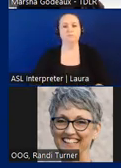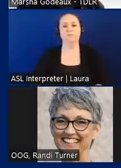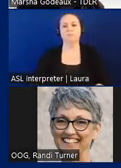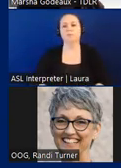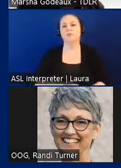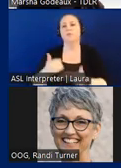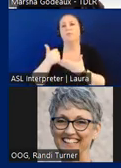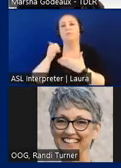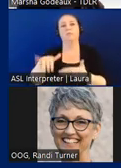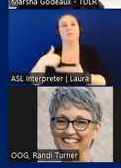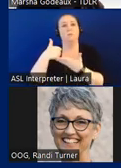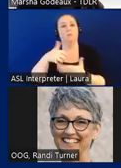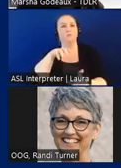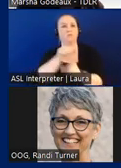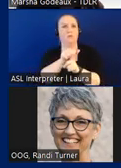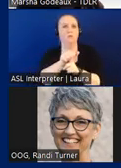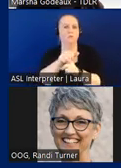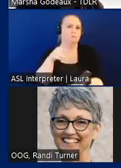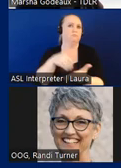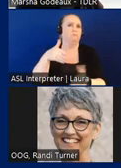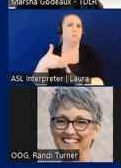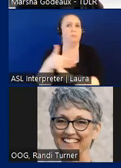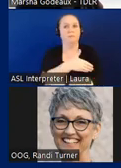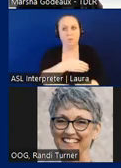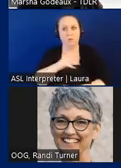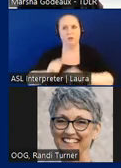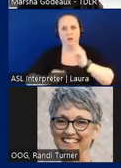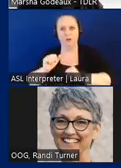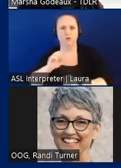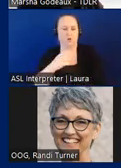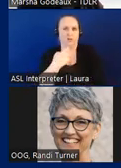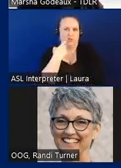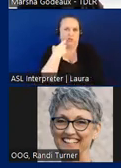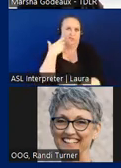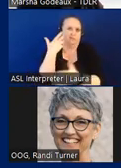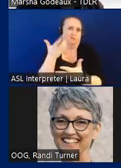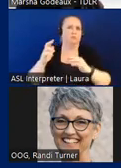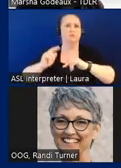any possible violations before construction or just after construction is completed. In